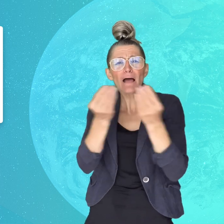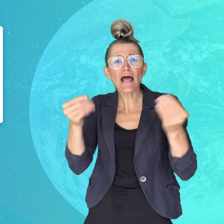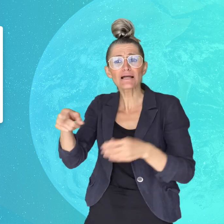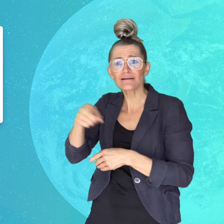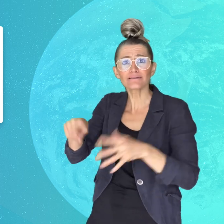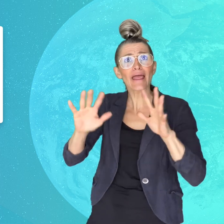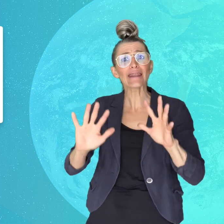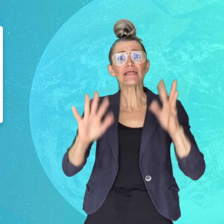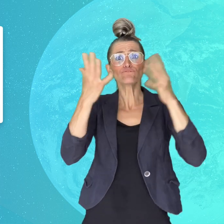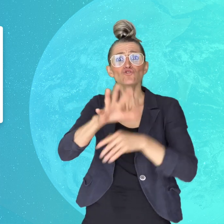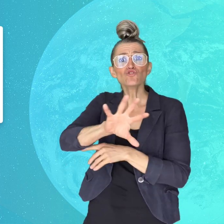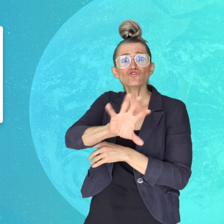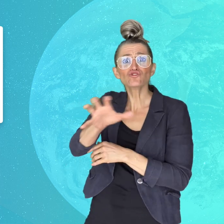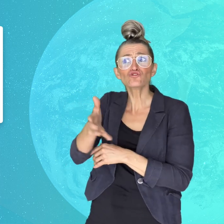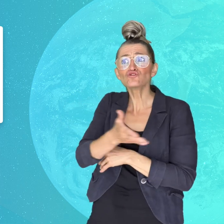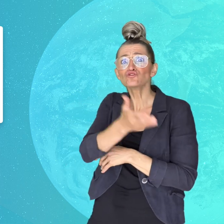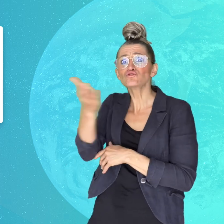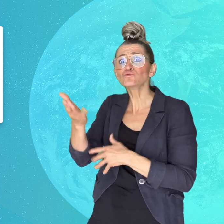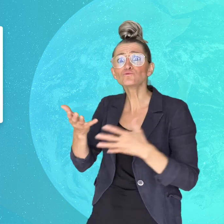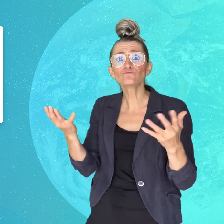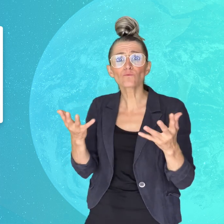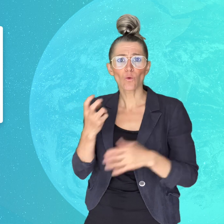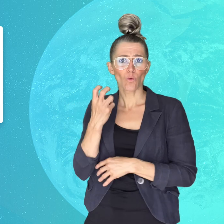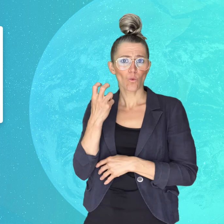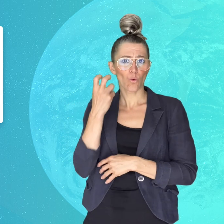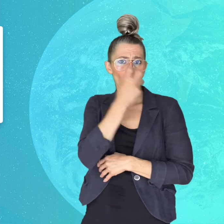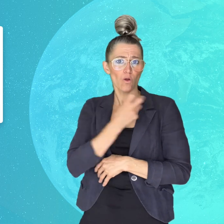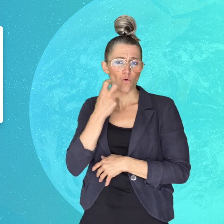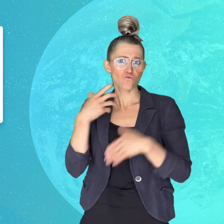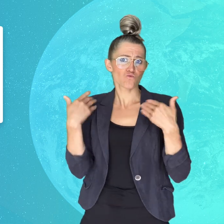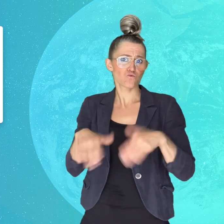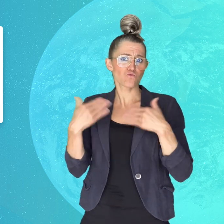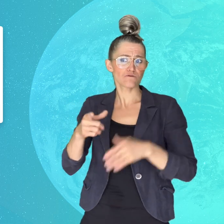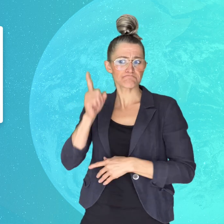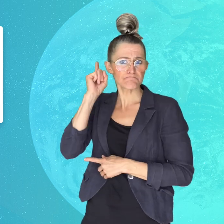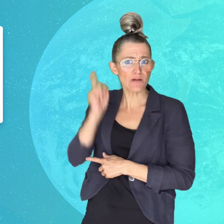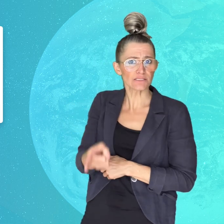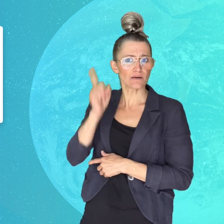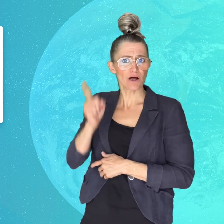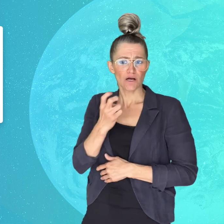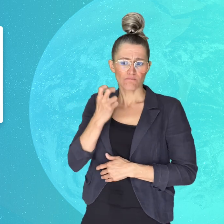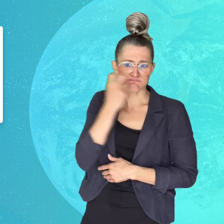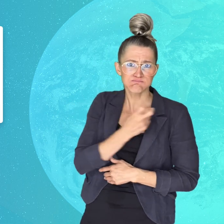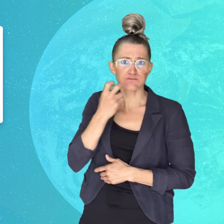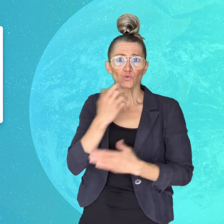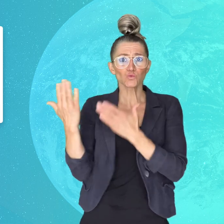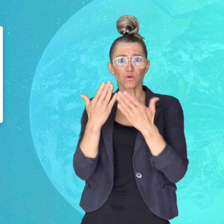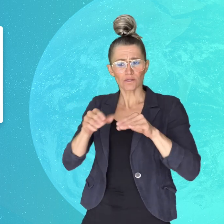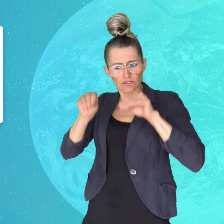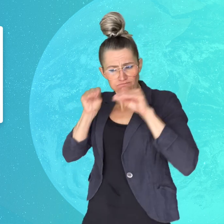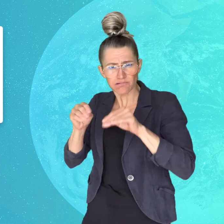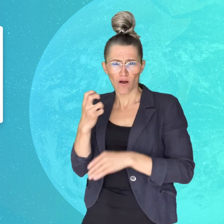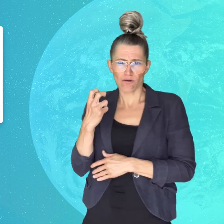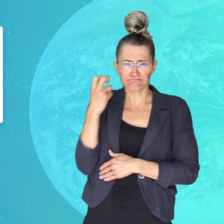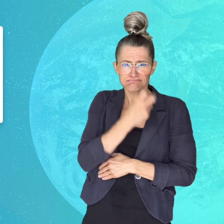live in countries where oral education is prioritized over